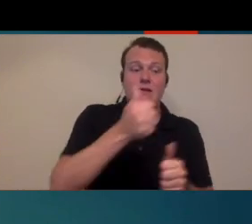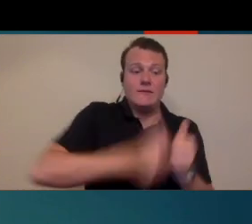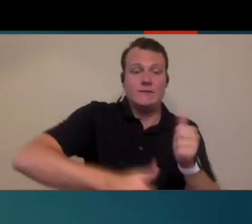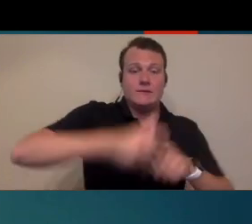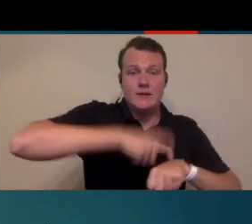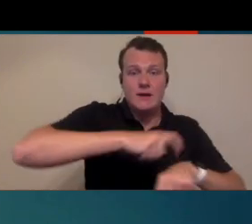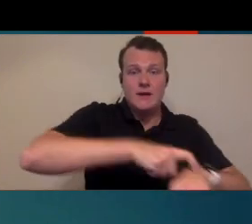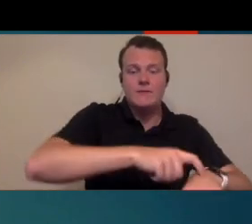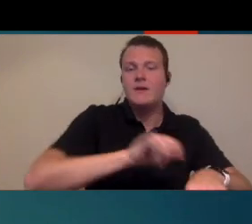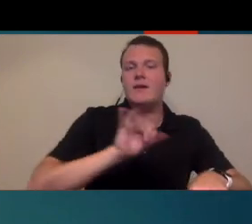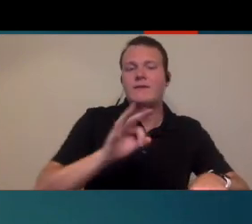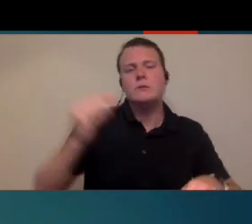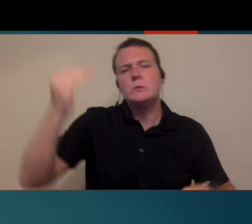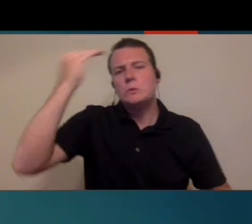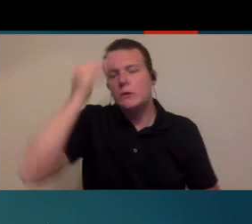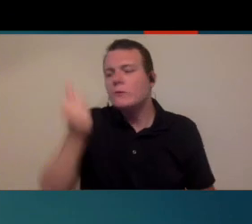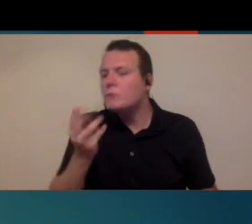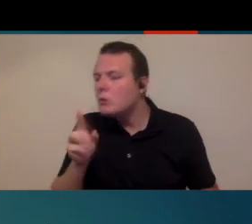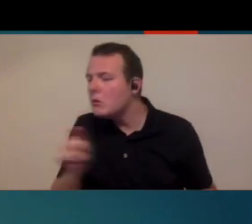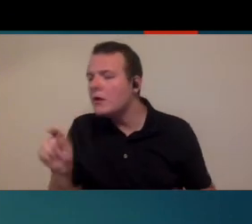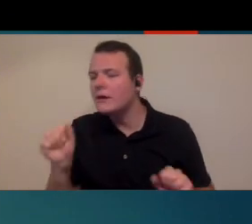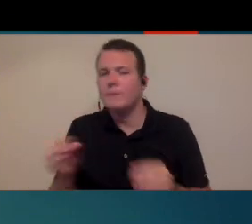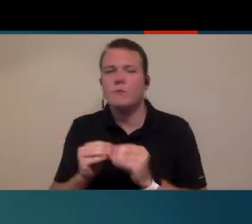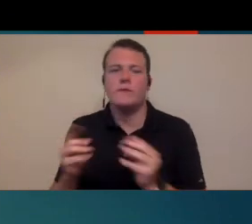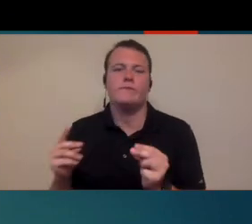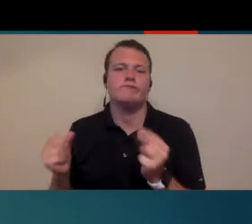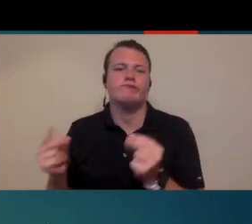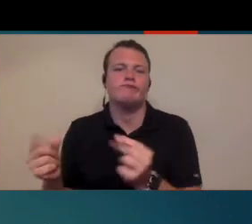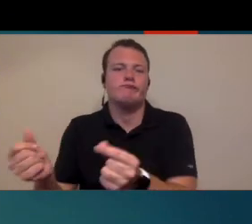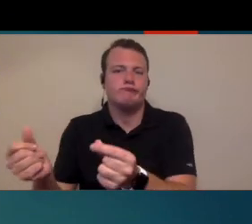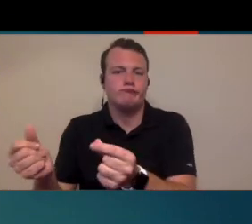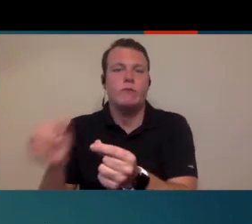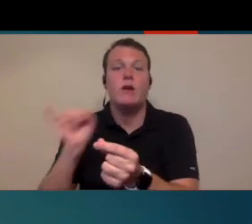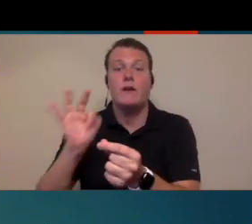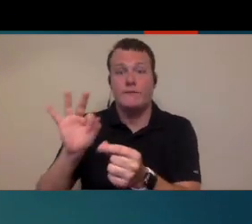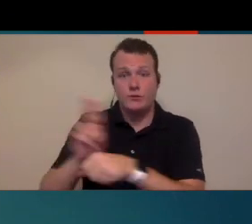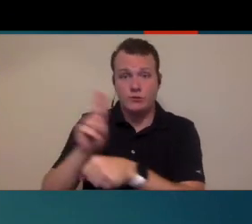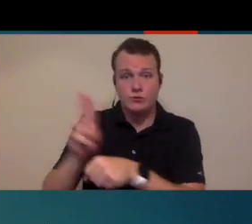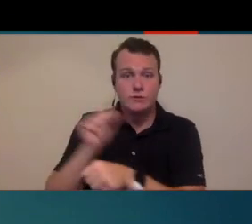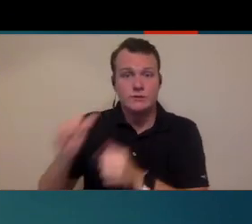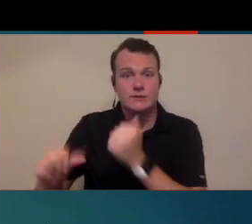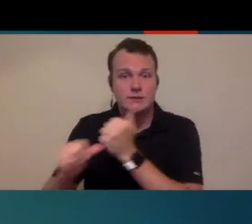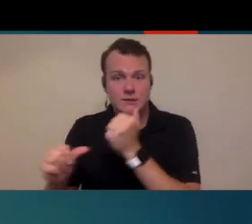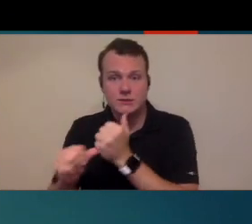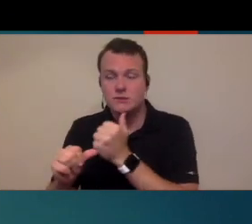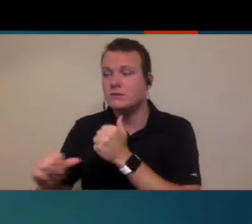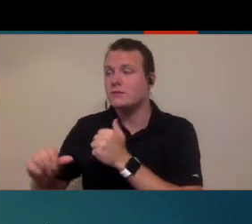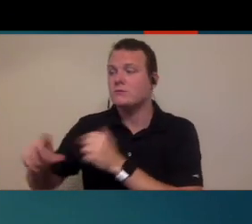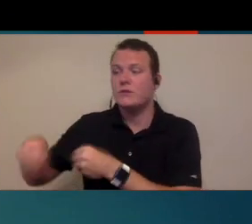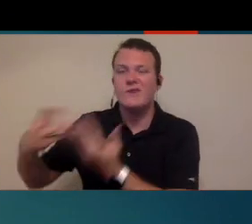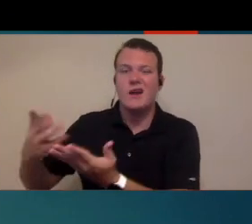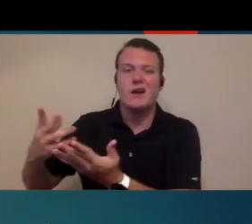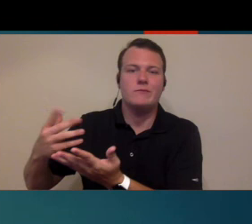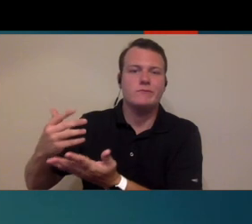for 60 minutes if you know that some of them can be done significantly quicker or if you're going to use an assistant to consult you know after your